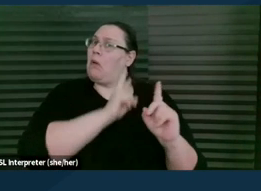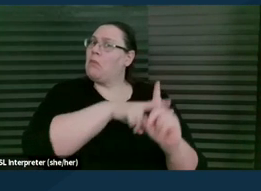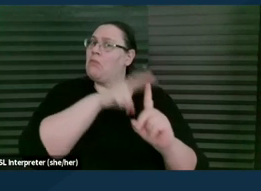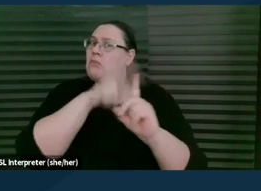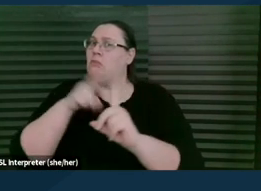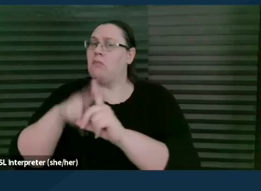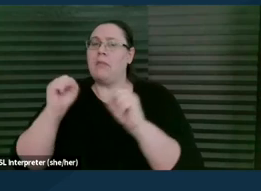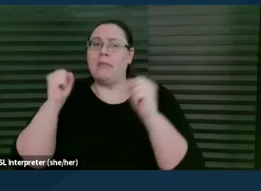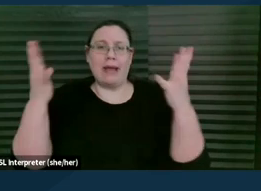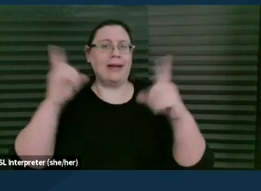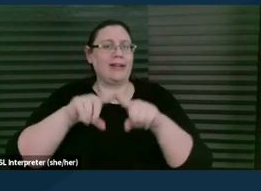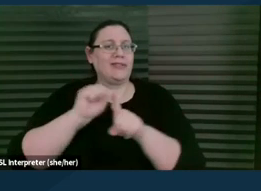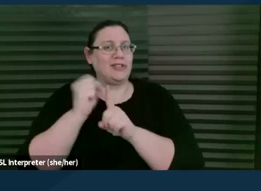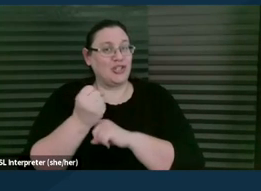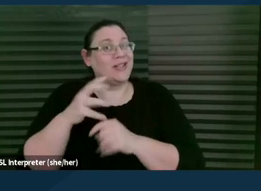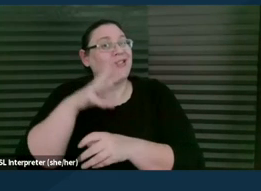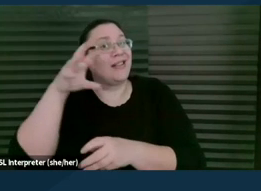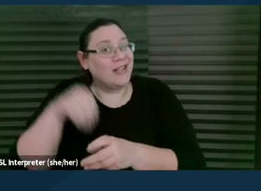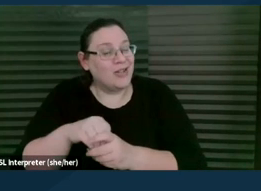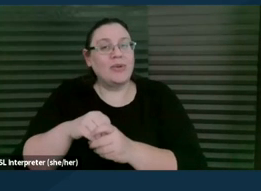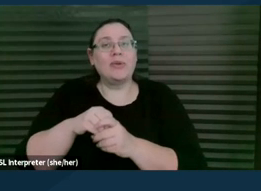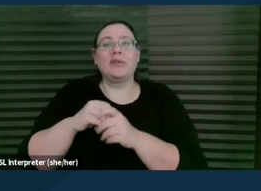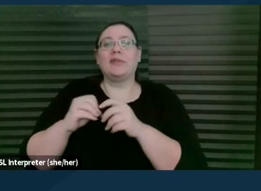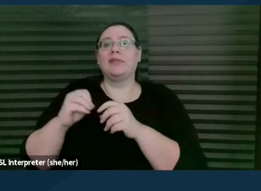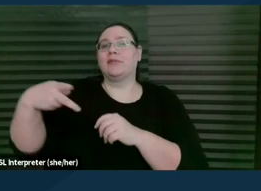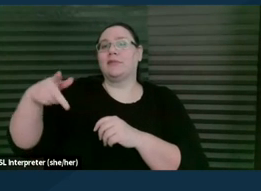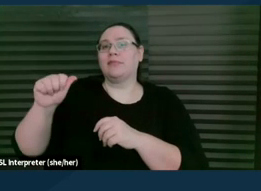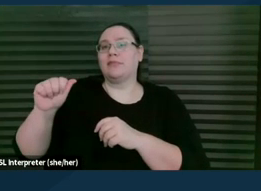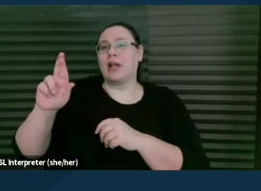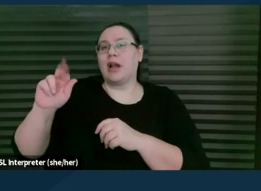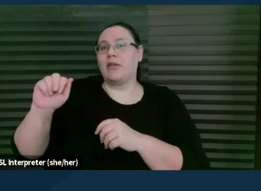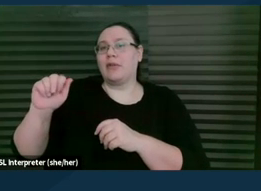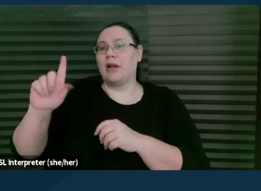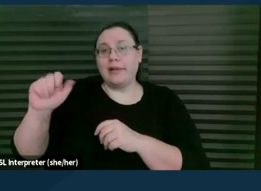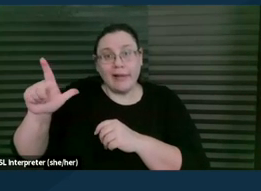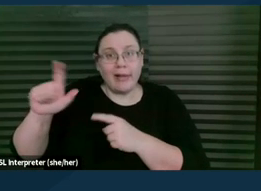including ones that paralegals and legal assistants often find themselves in.